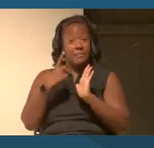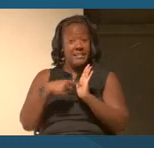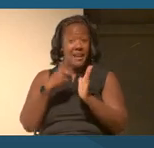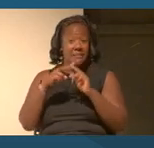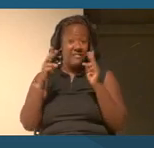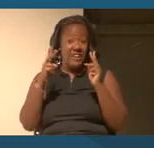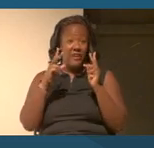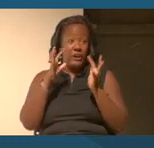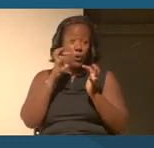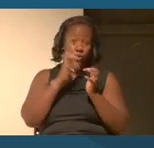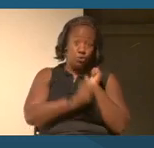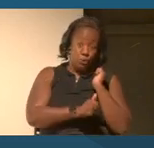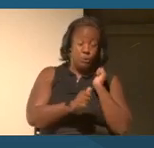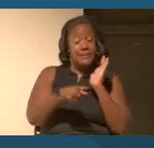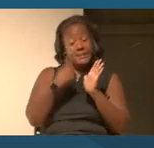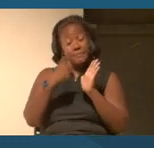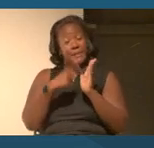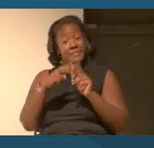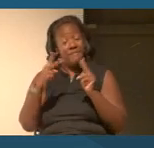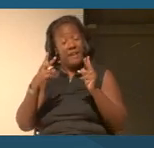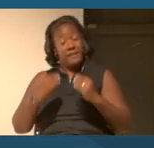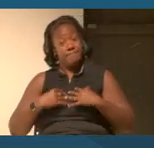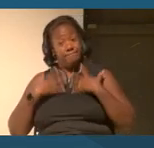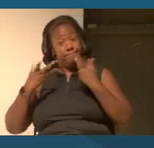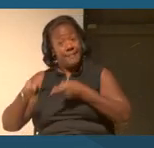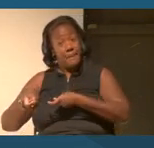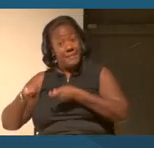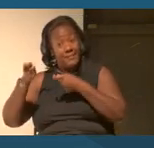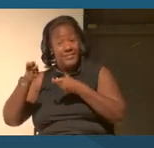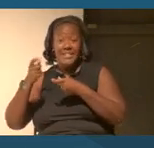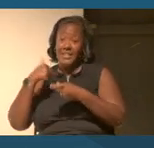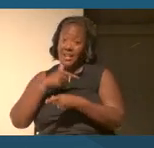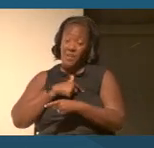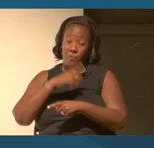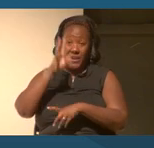uplifting purposes have constructed and that we maintain them.